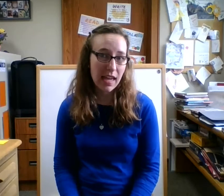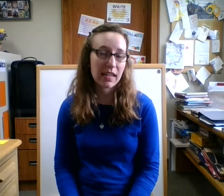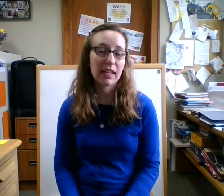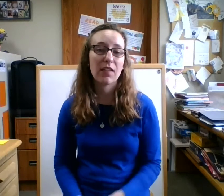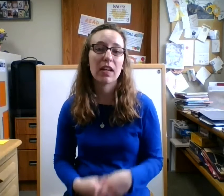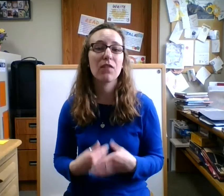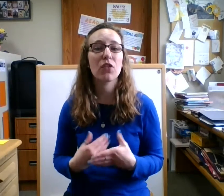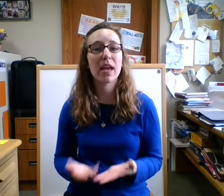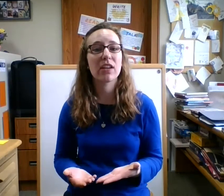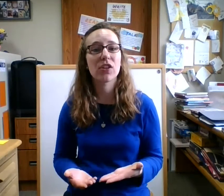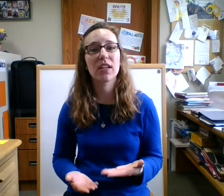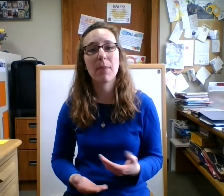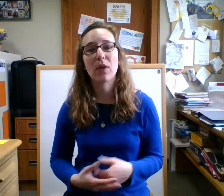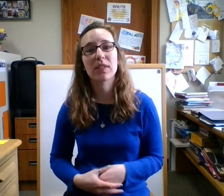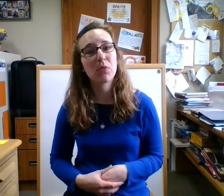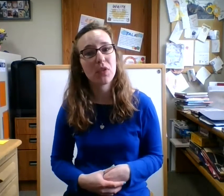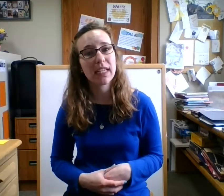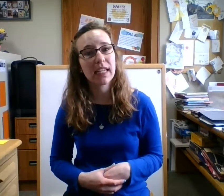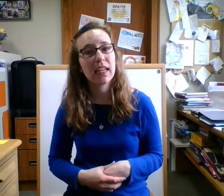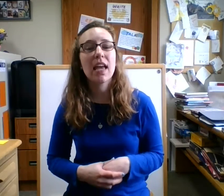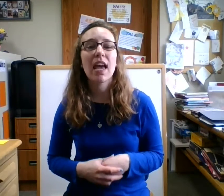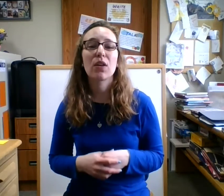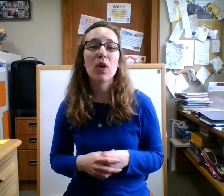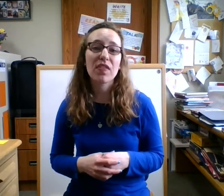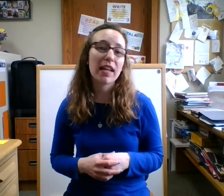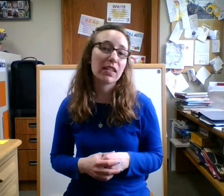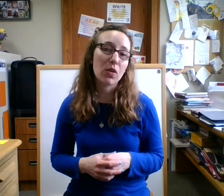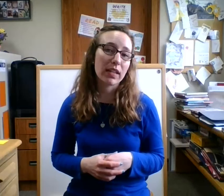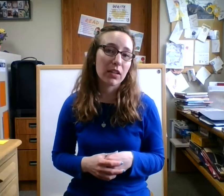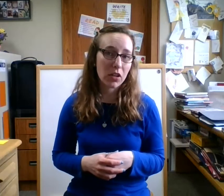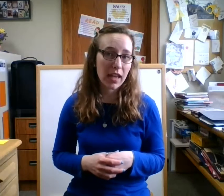and giving information about summer reading and what that's going to look